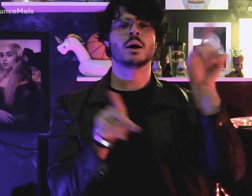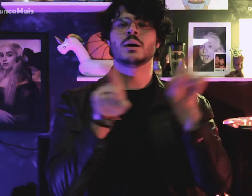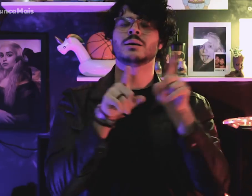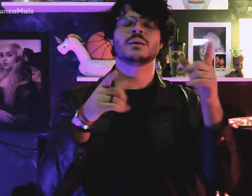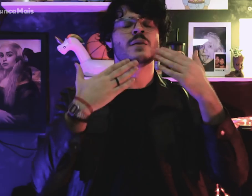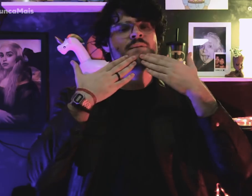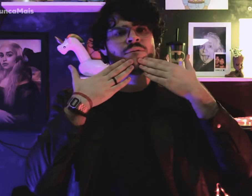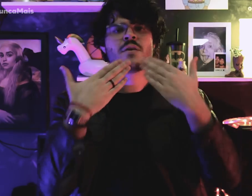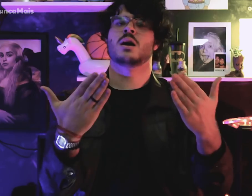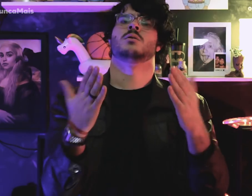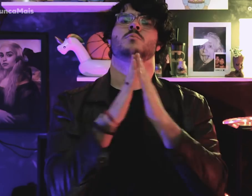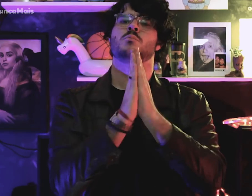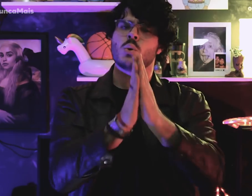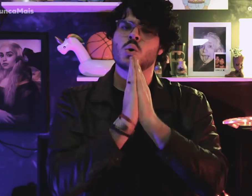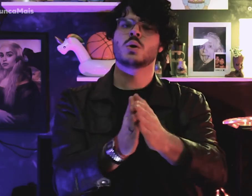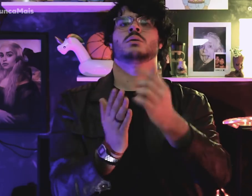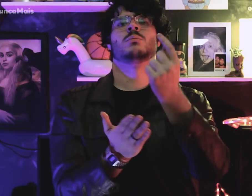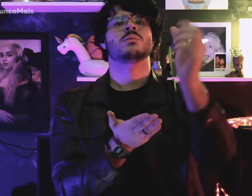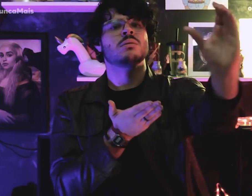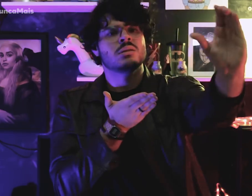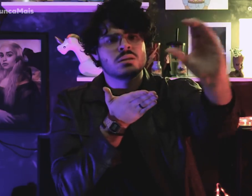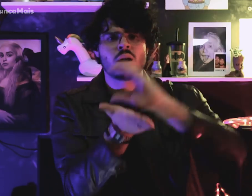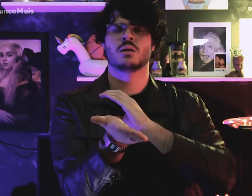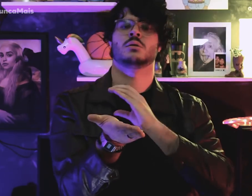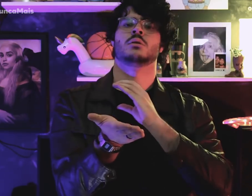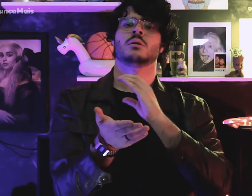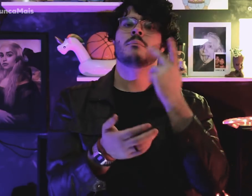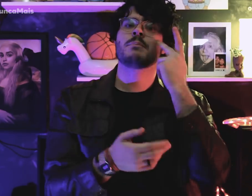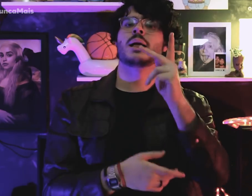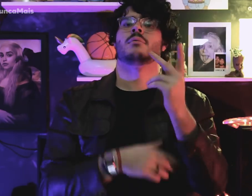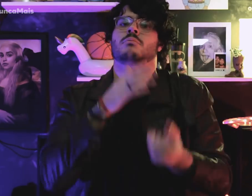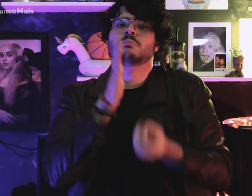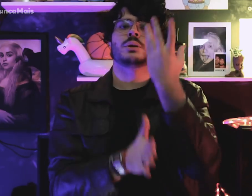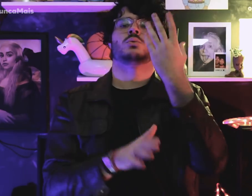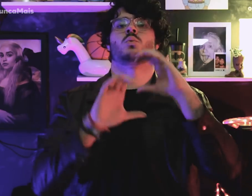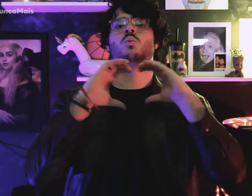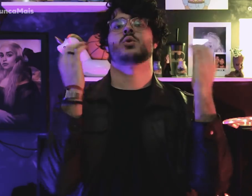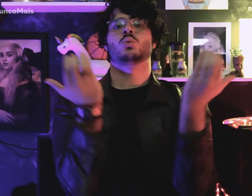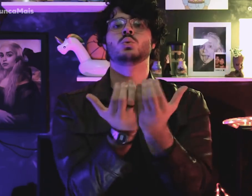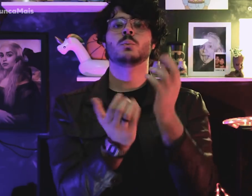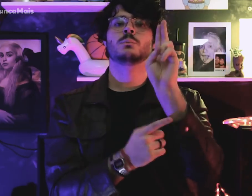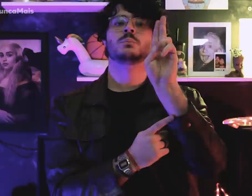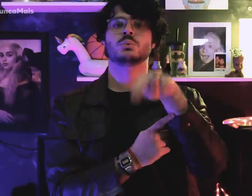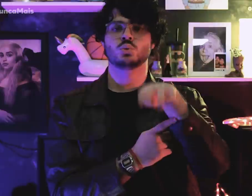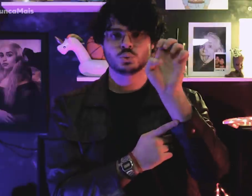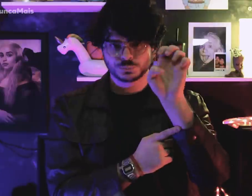and investments to organize and reopen the UNE Congress.